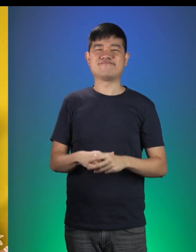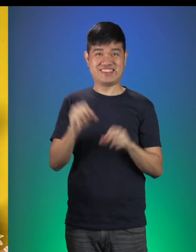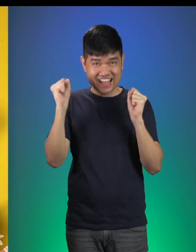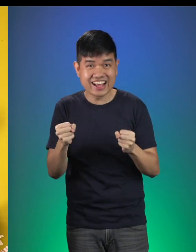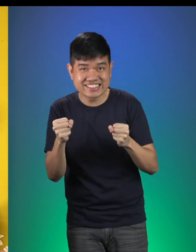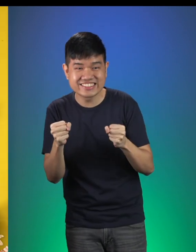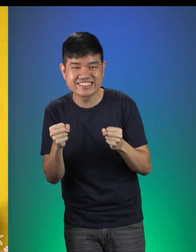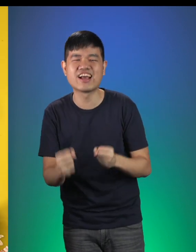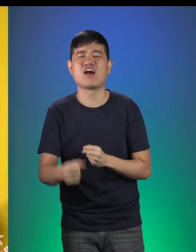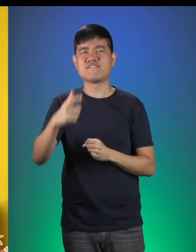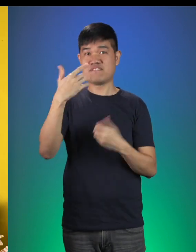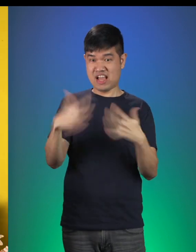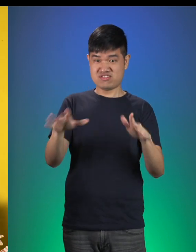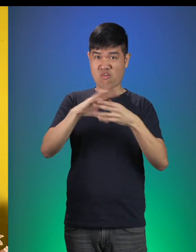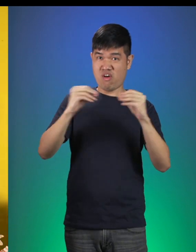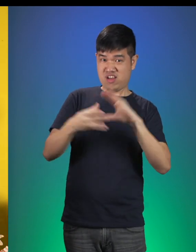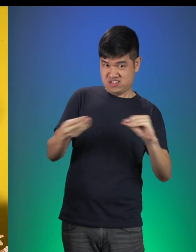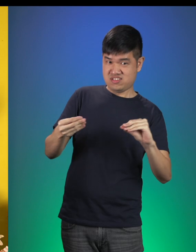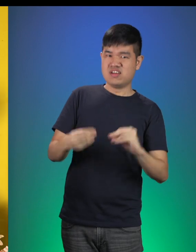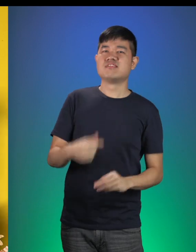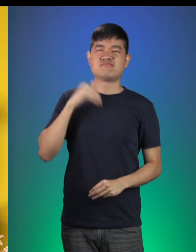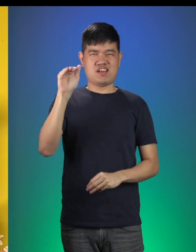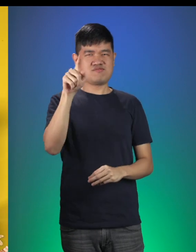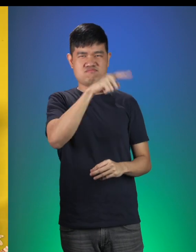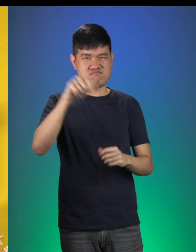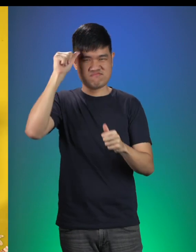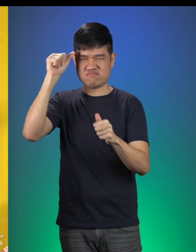Because after the story I will be asking you those that you remember.